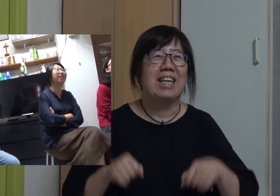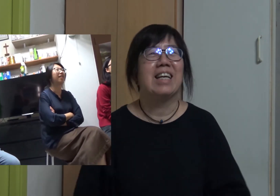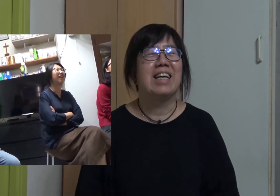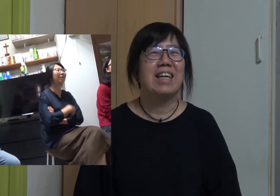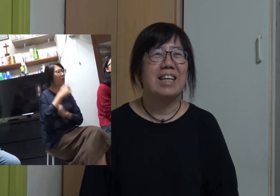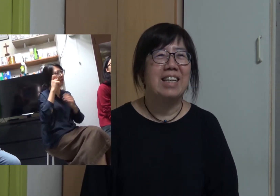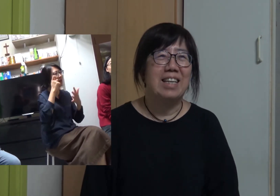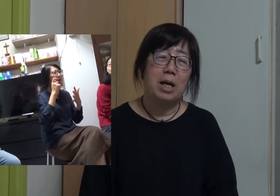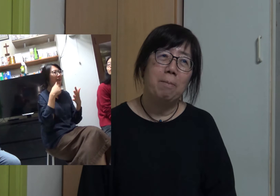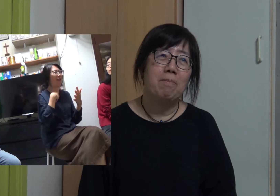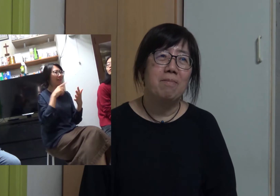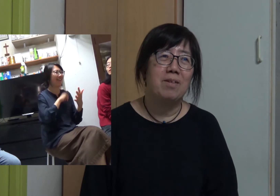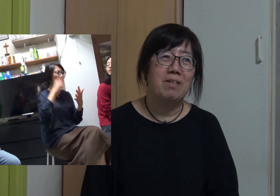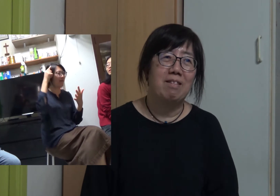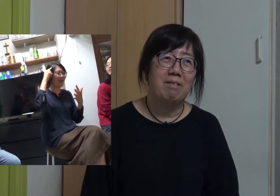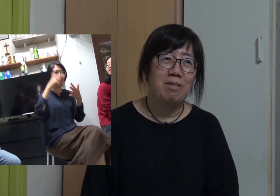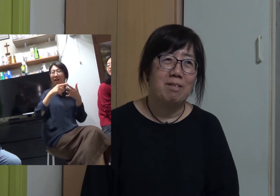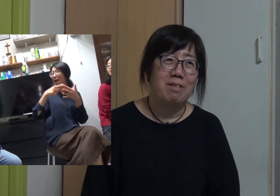Hoi Yan: I found it quite strange when I think back